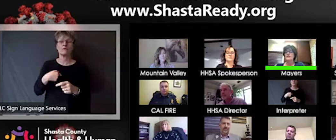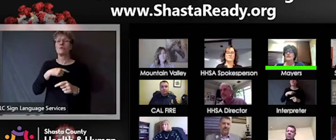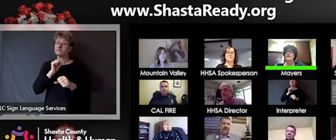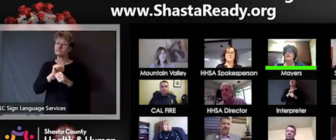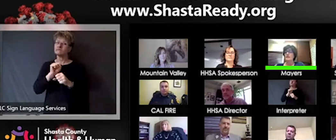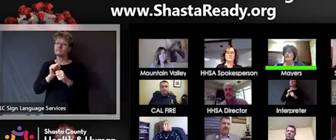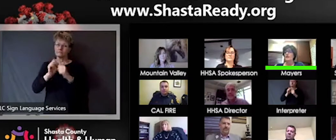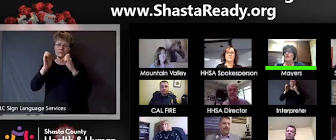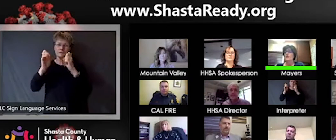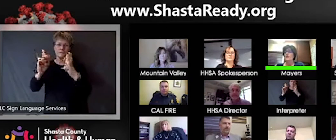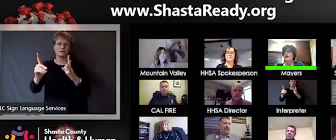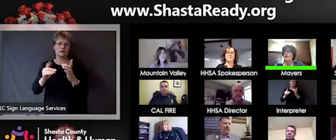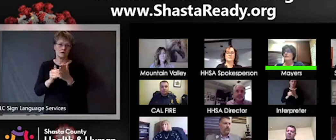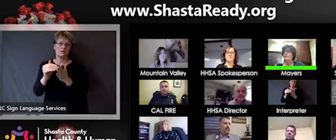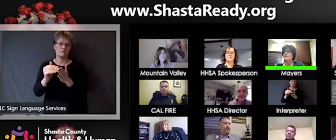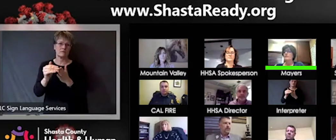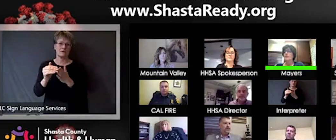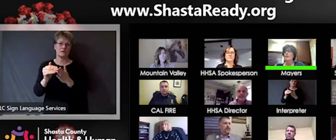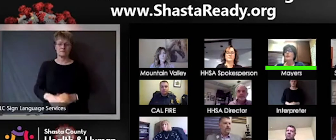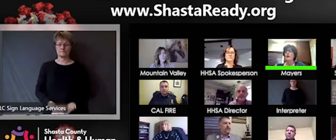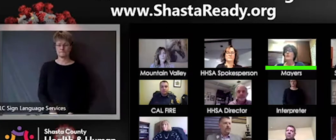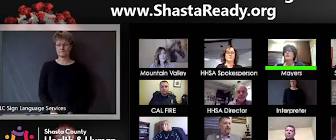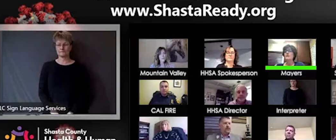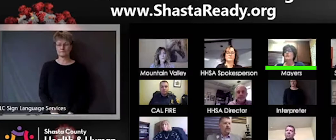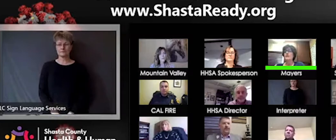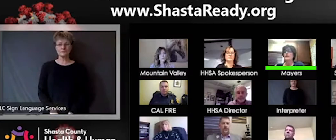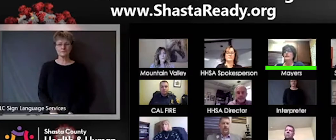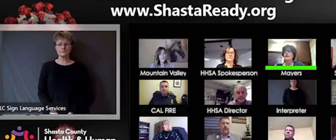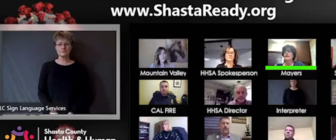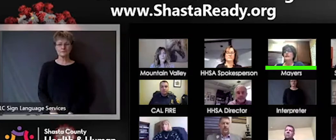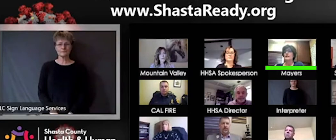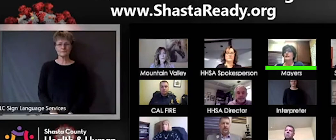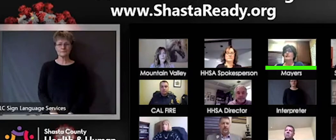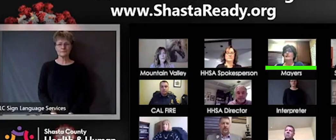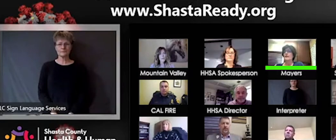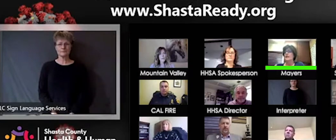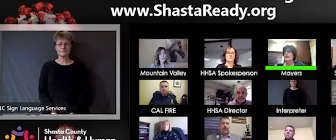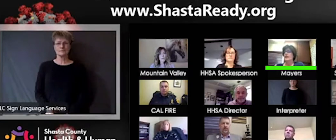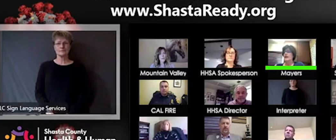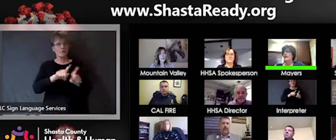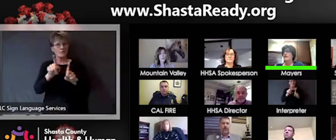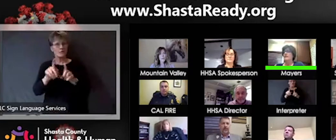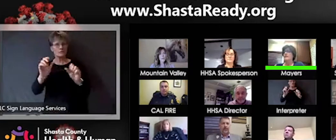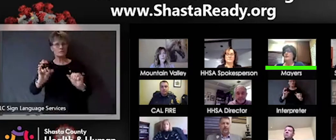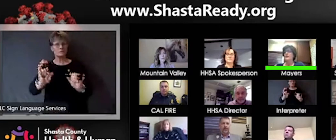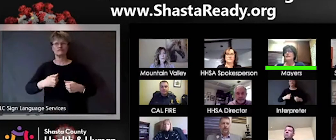just being prepared, we are almost completed with successfully converting